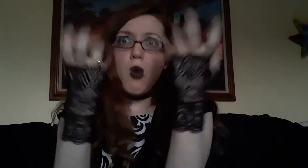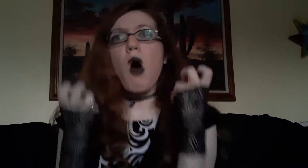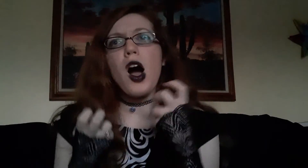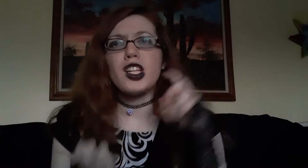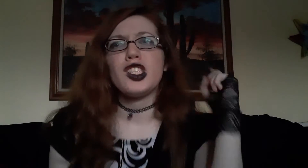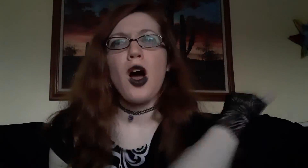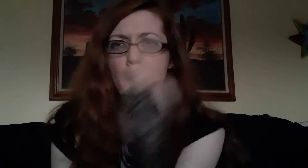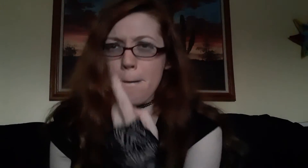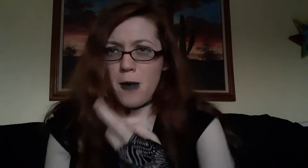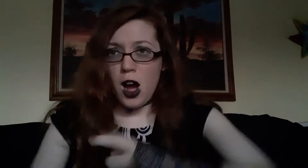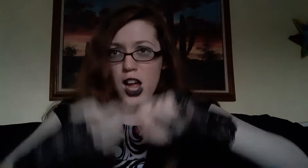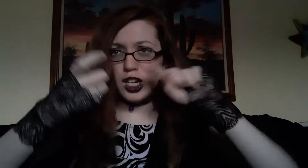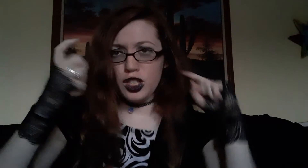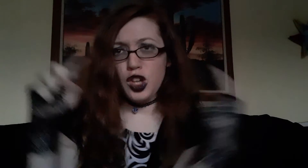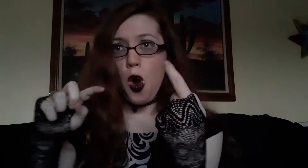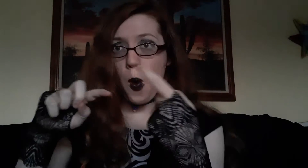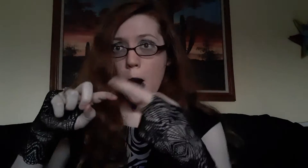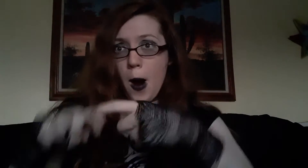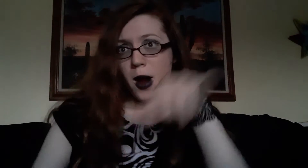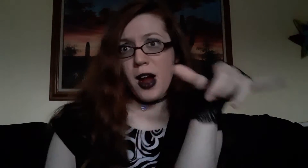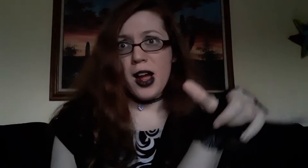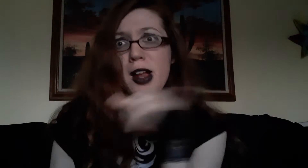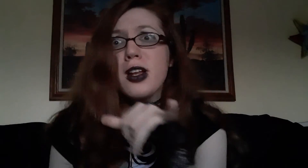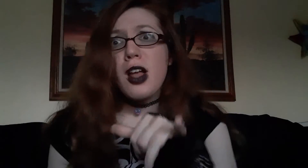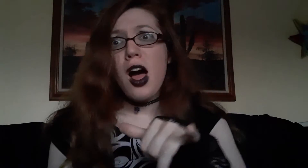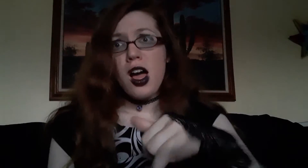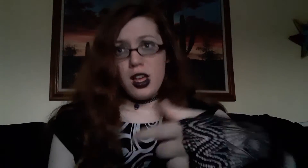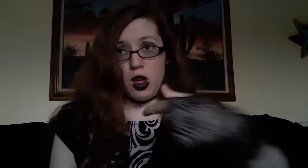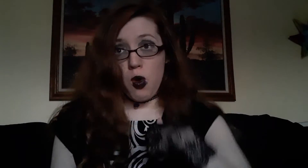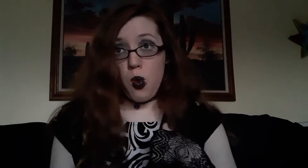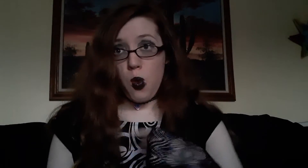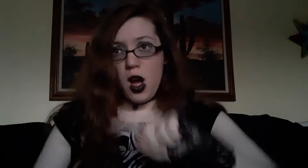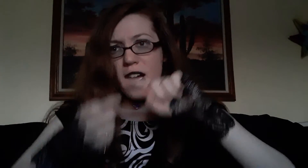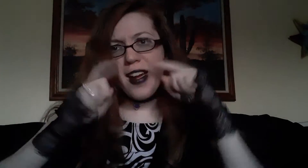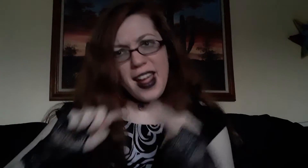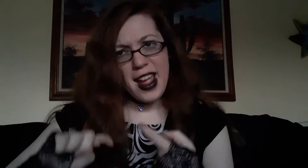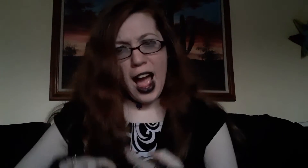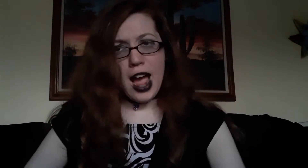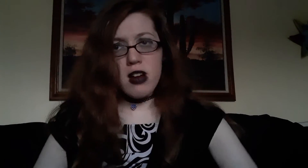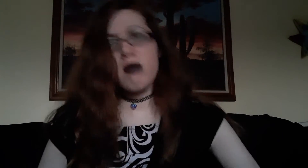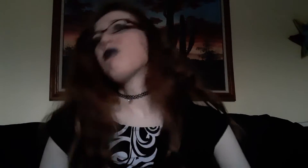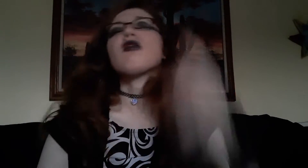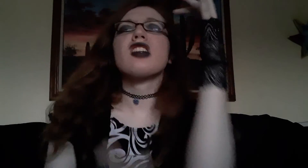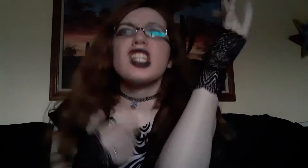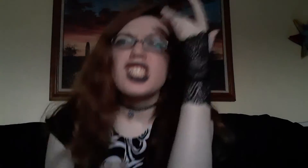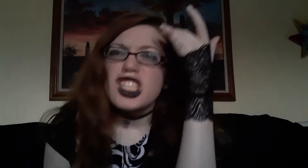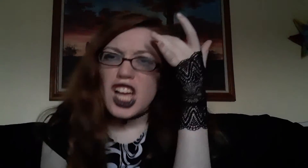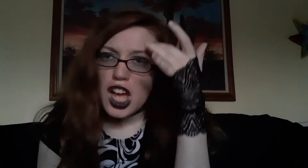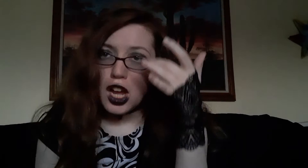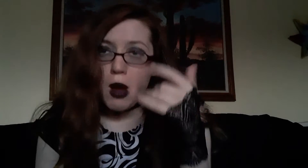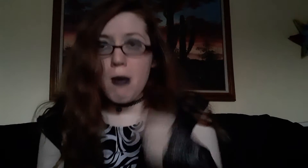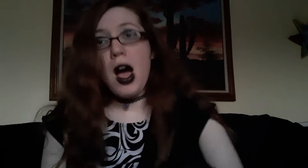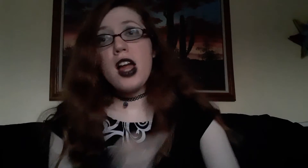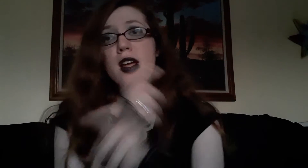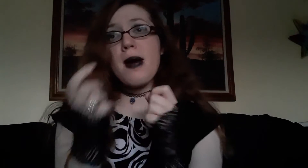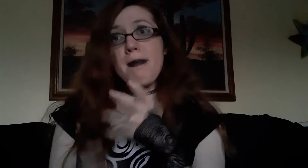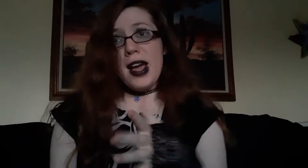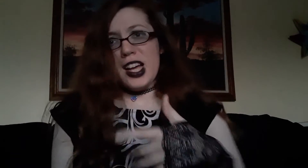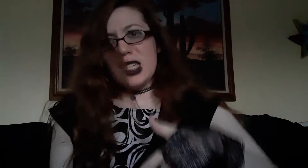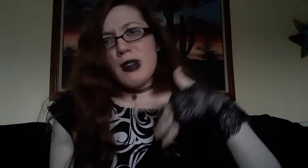I WANT SOMEONE HURT HURT LIKE I HURT HURT, SICK, BUT MAKE ME FEEL BETTER